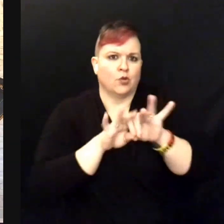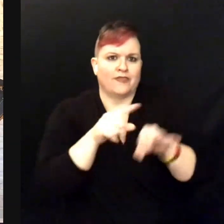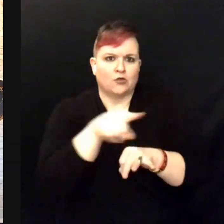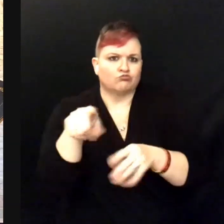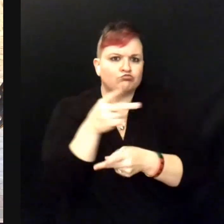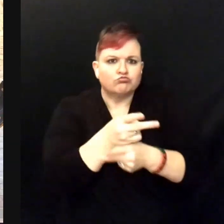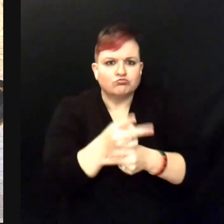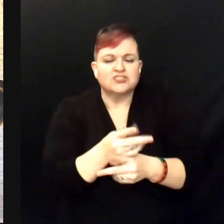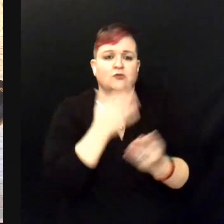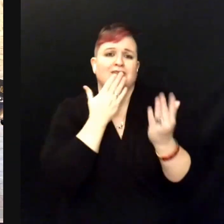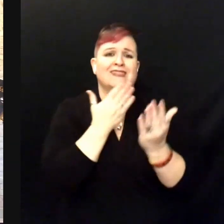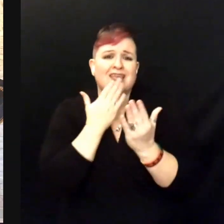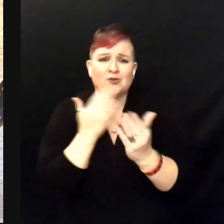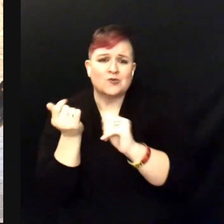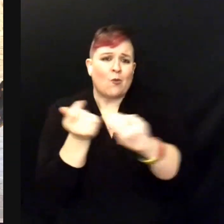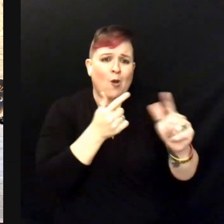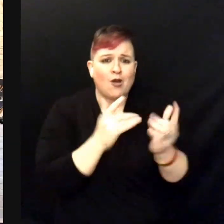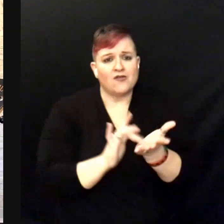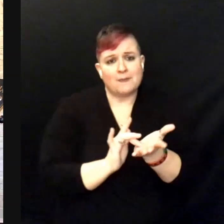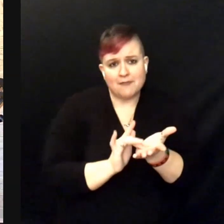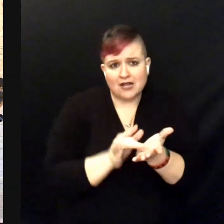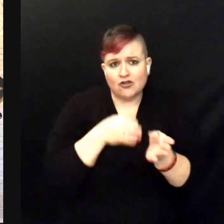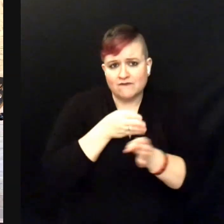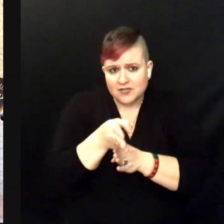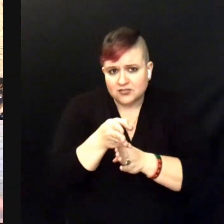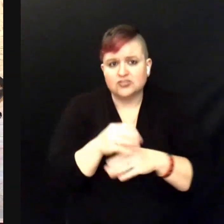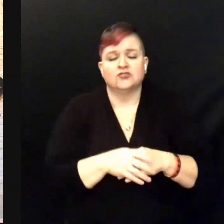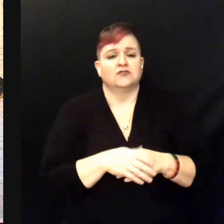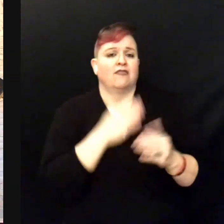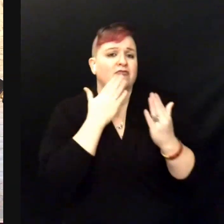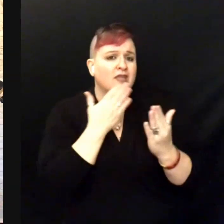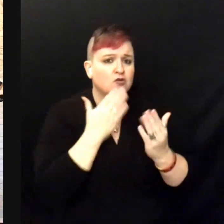all the medical professionals out there. Thank you to the audiologists